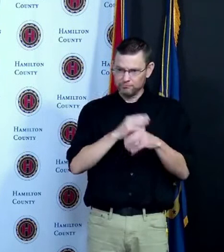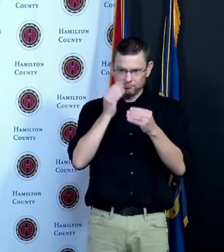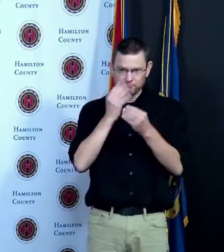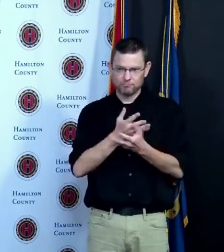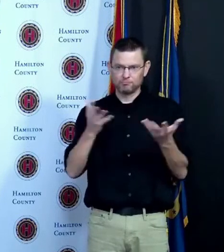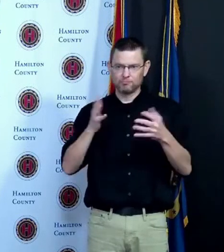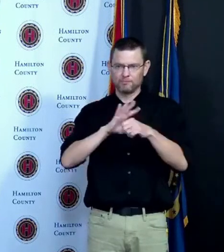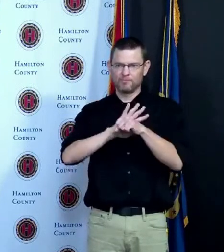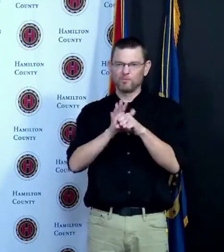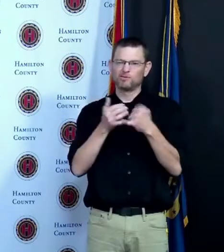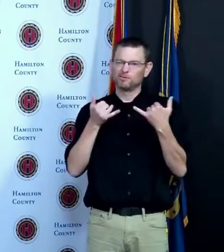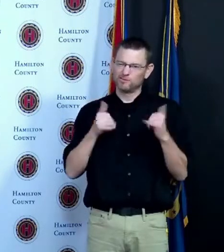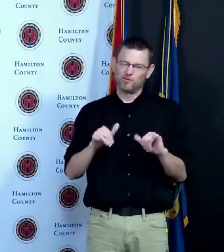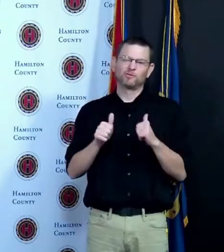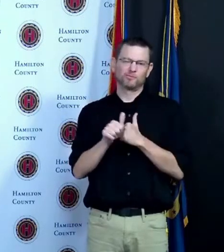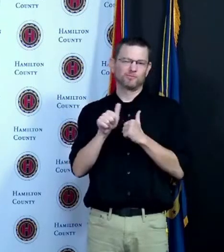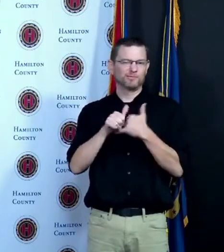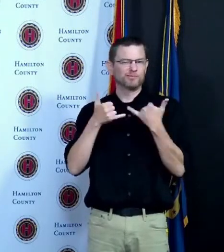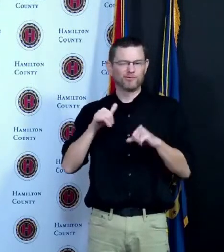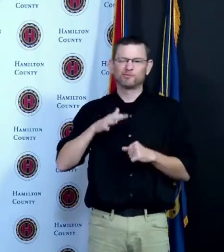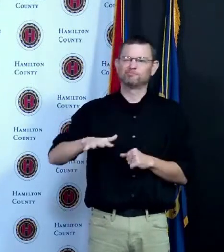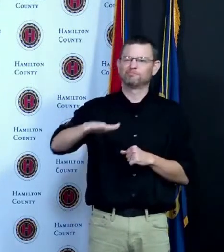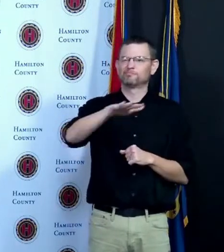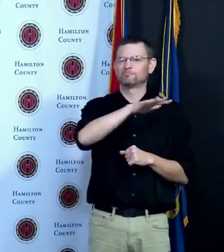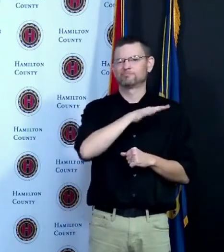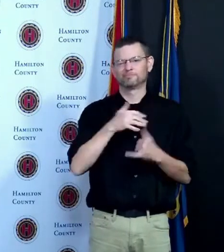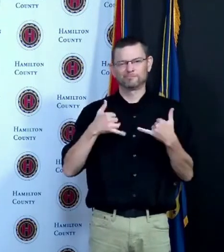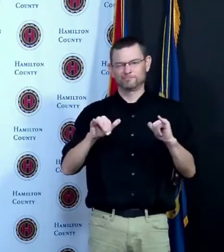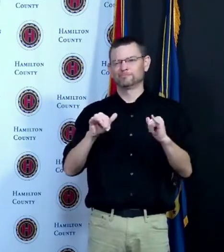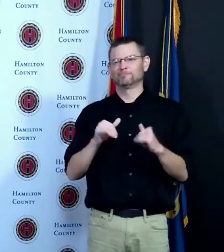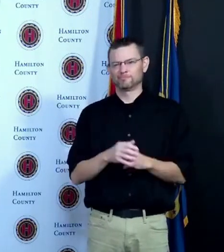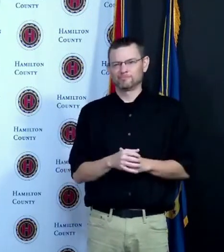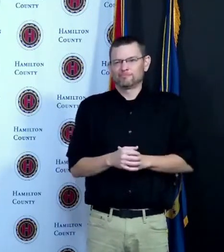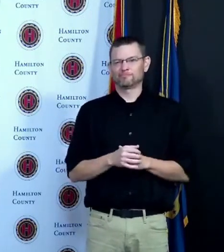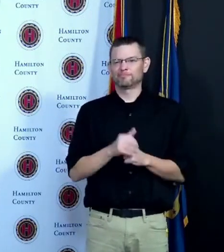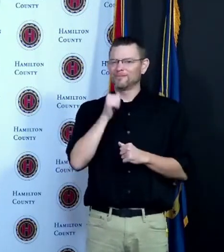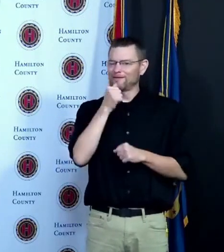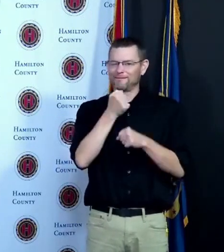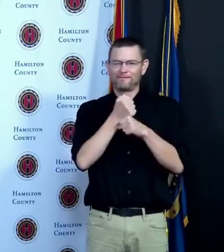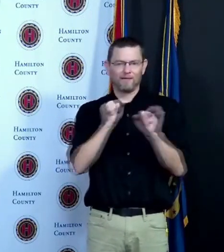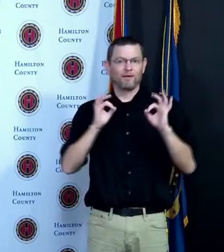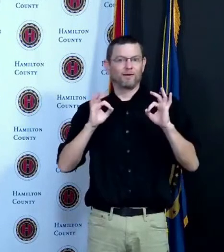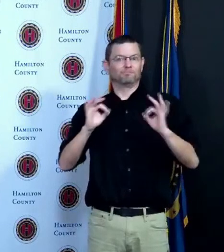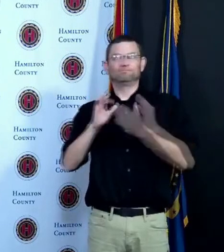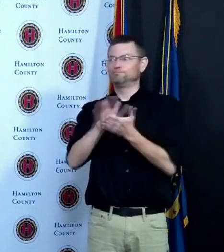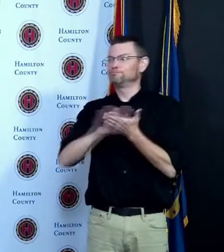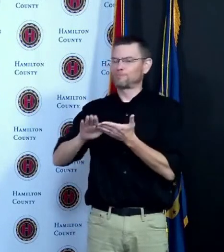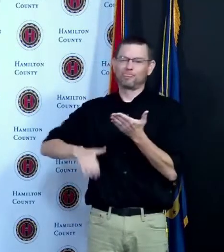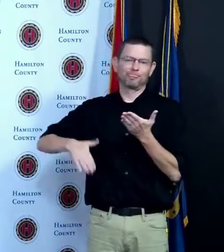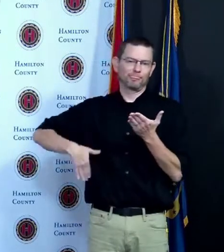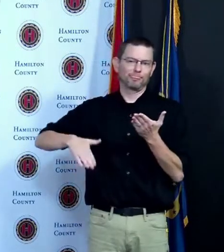and we're not out of the woods so we'll get to the numbers so the total folks that have had